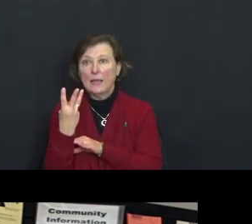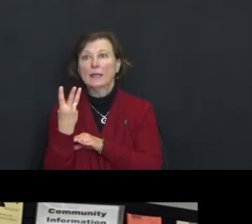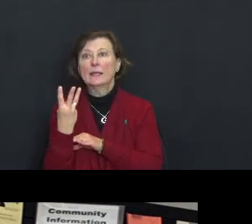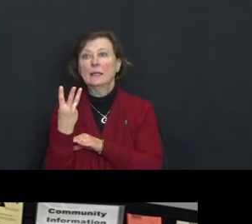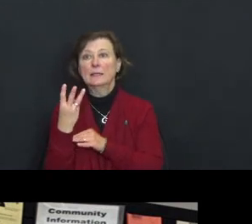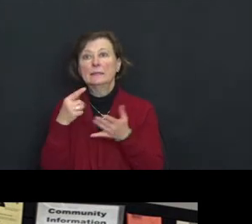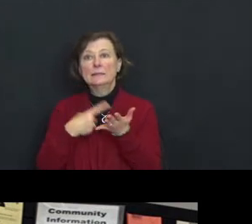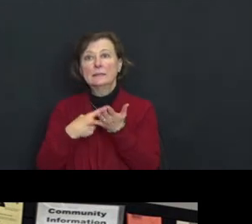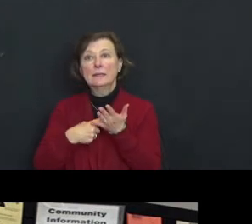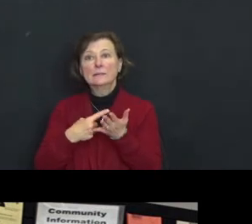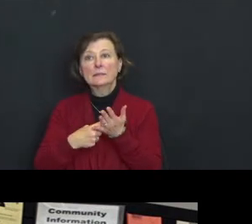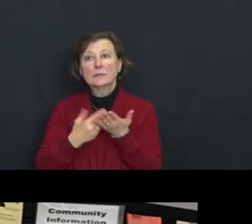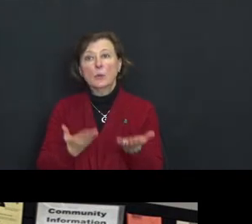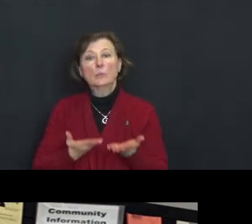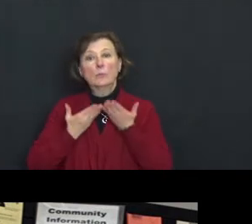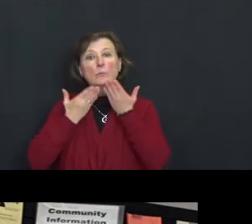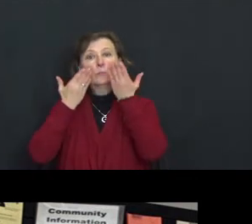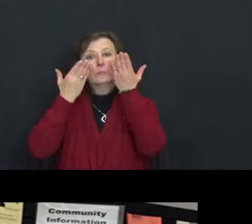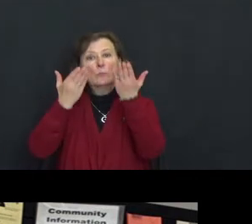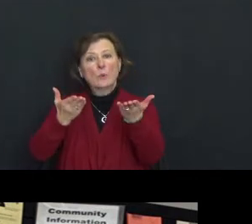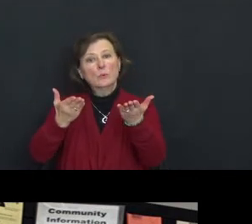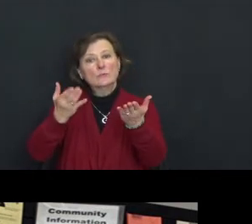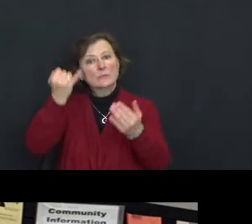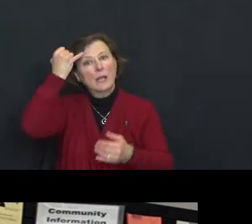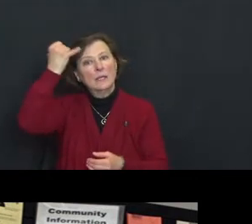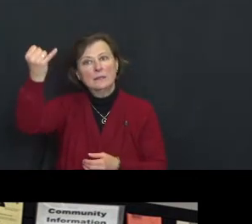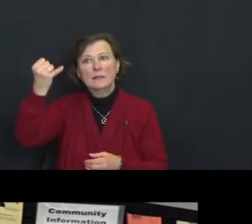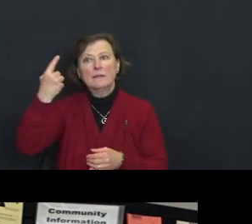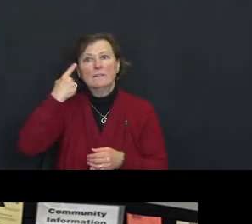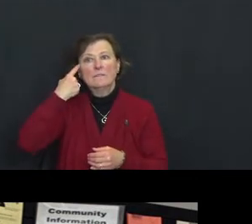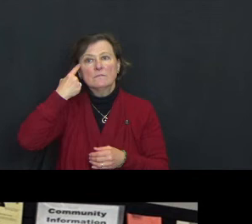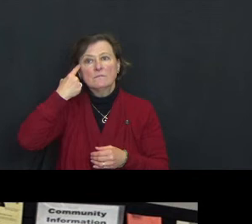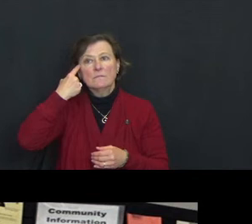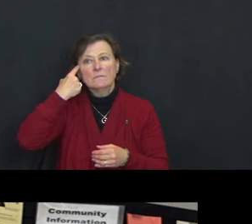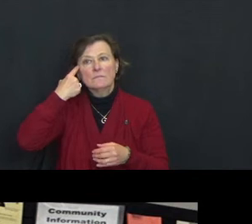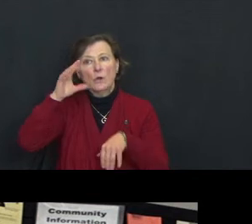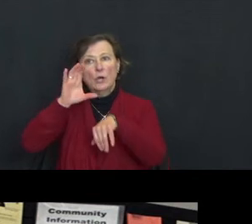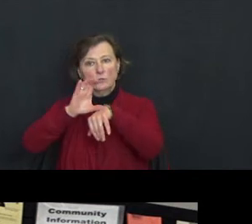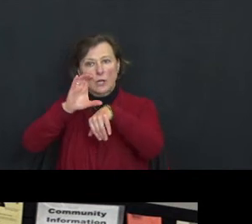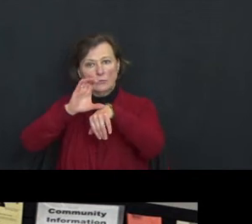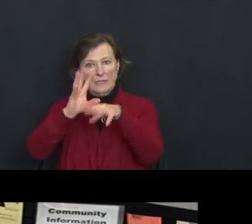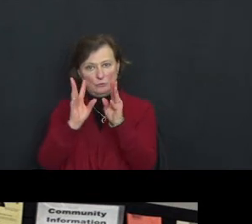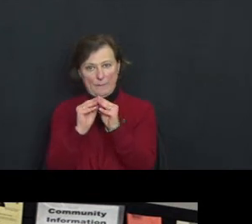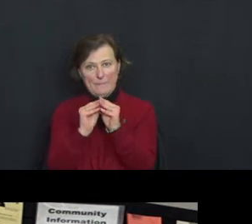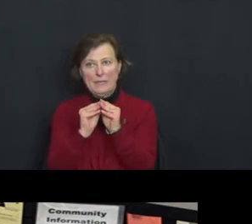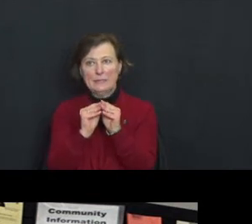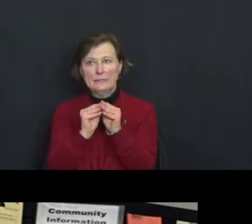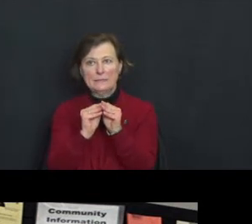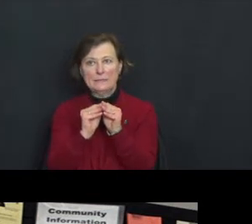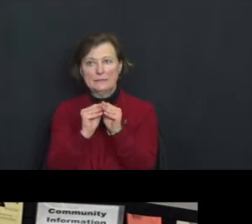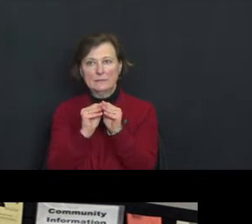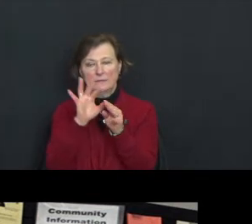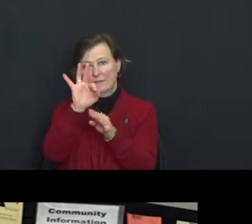They're going to be discussing their proposed resolution for a Congregational meeting in February, the 7th.